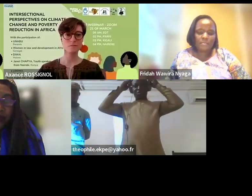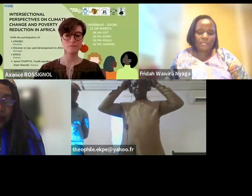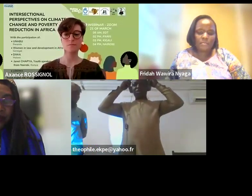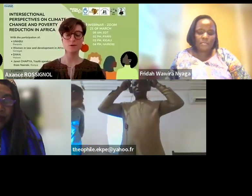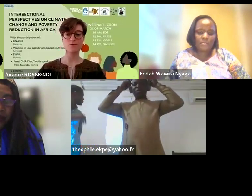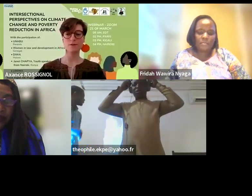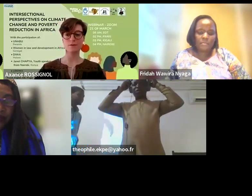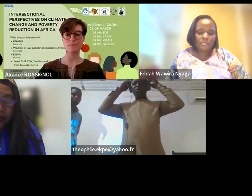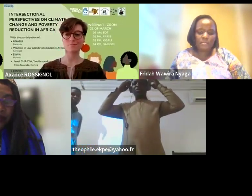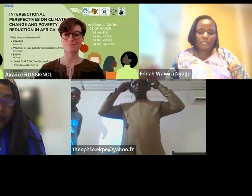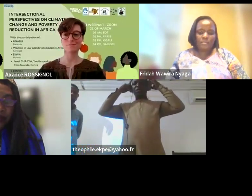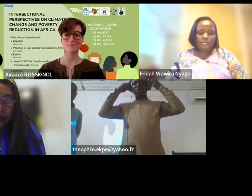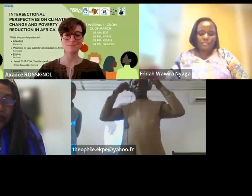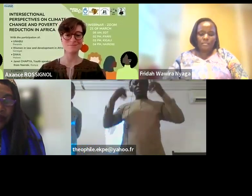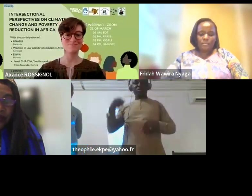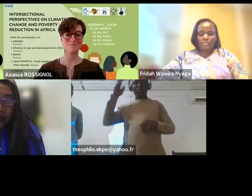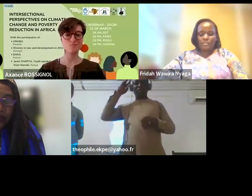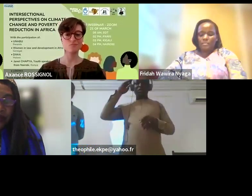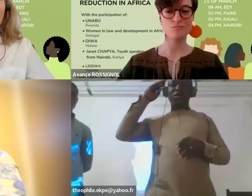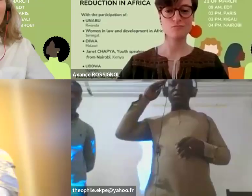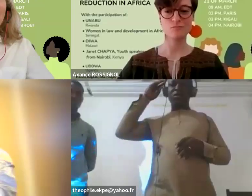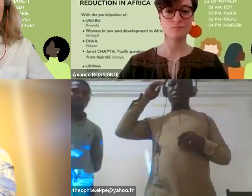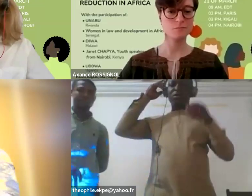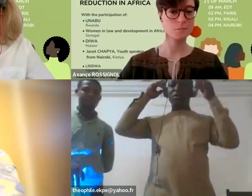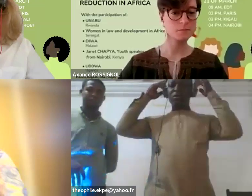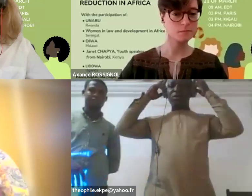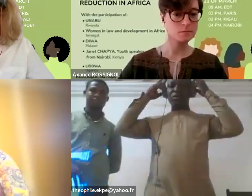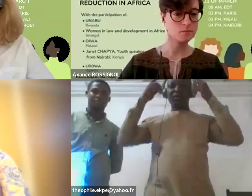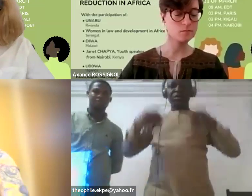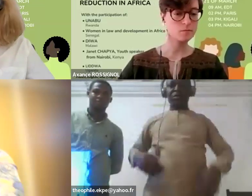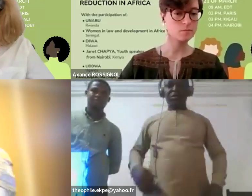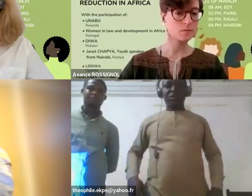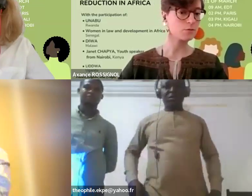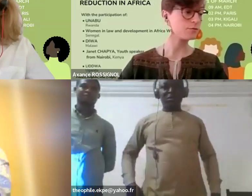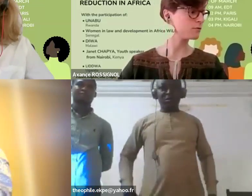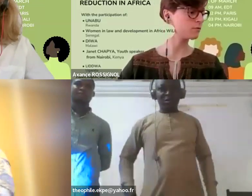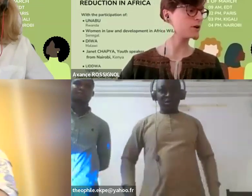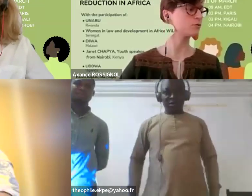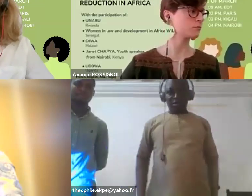So we are welcoming the participants.